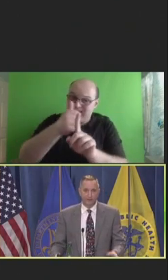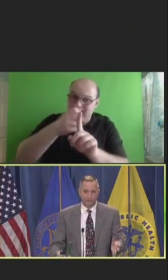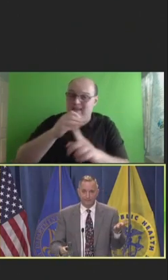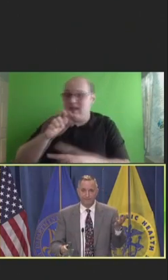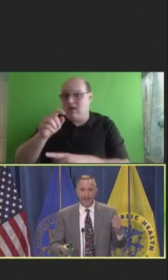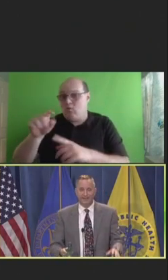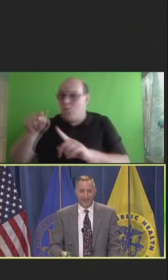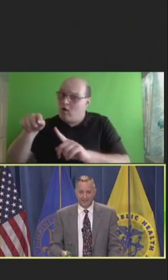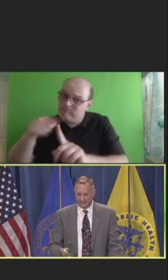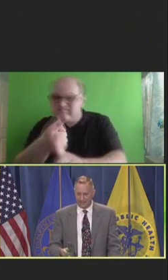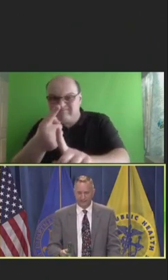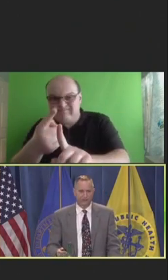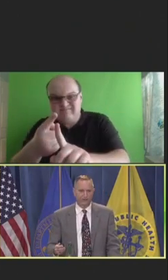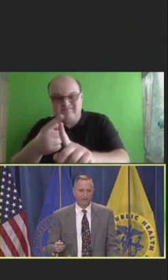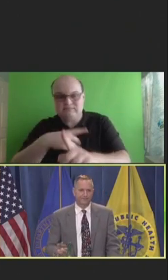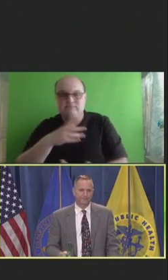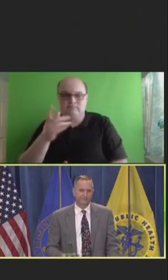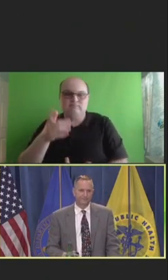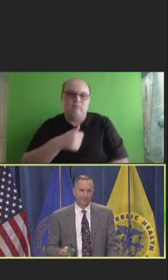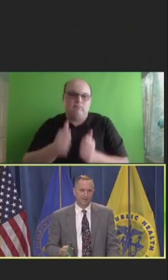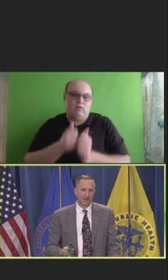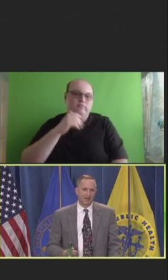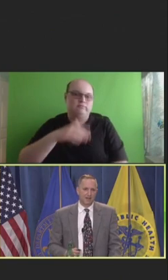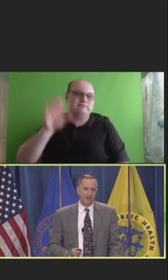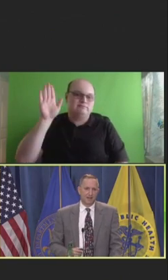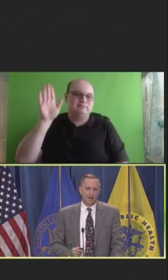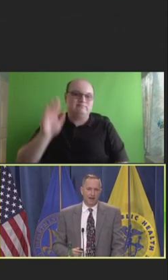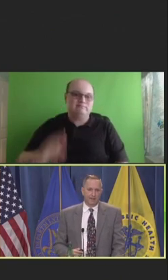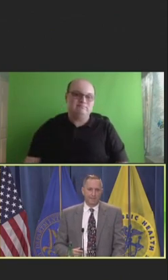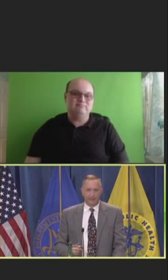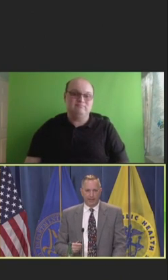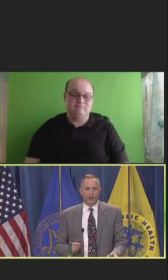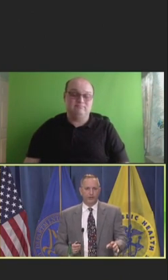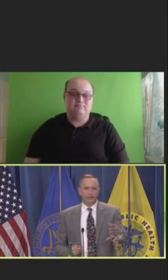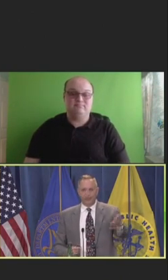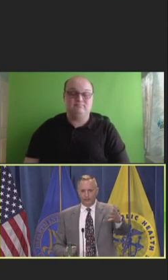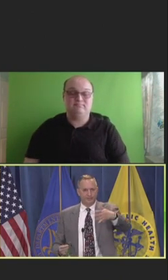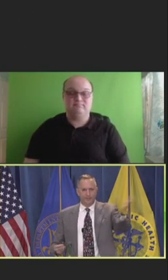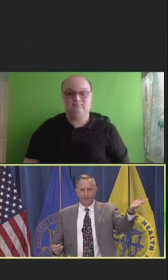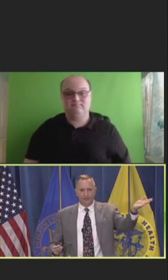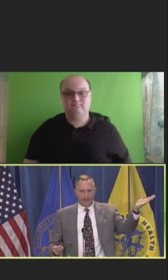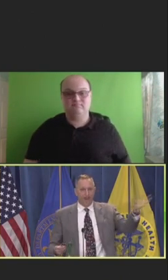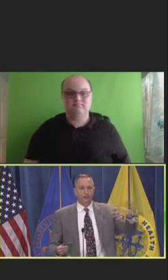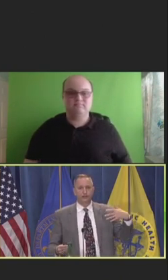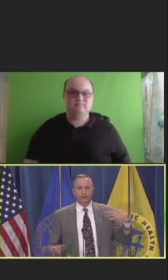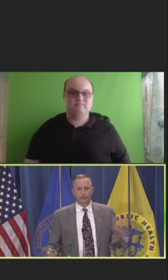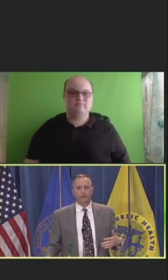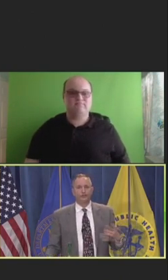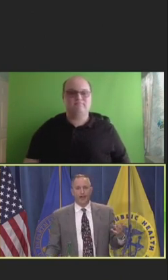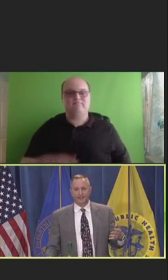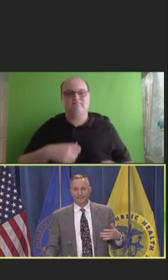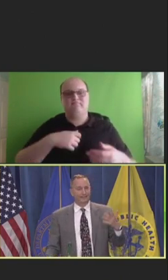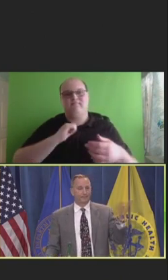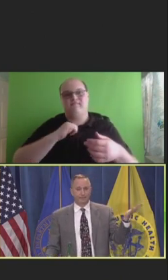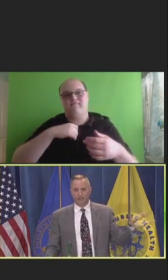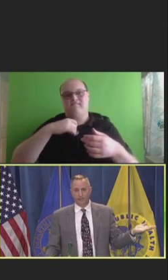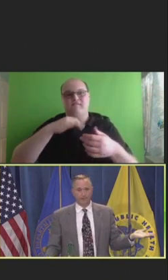But in fact, that is now the situation. And what you see here is the same thing, attitudes towards school vaccines, particularly measles